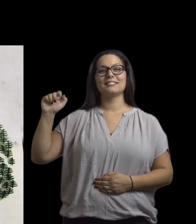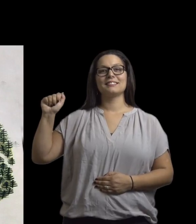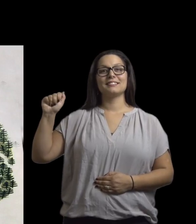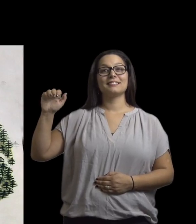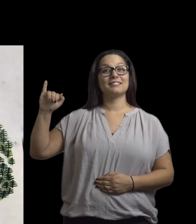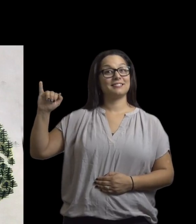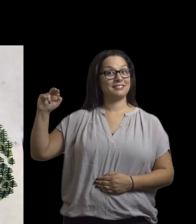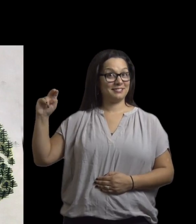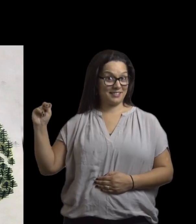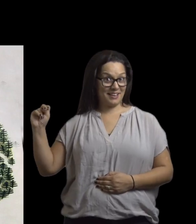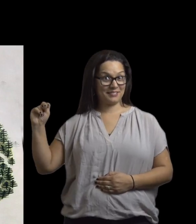Mountain